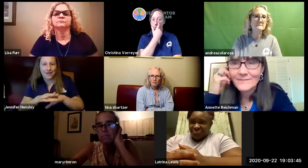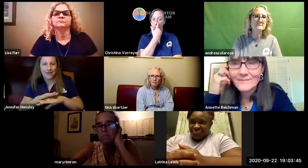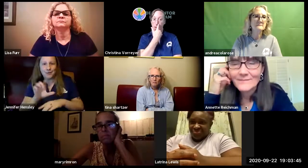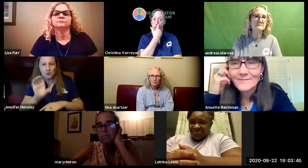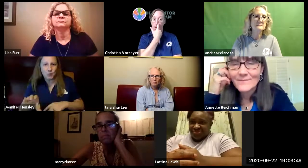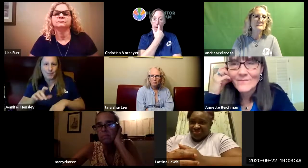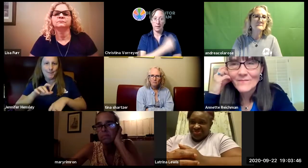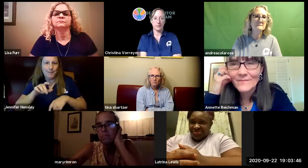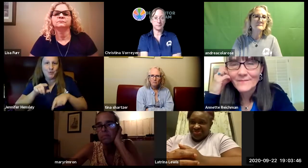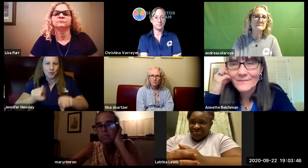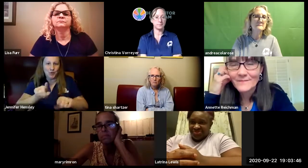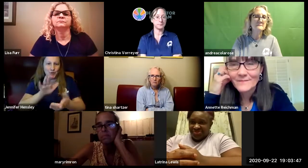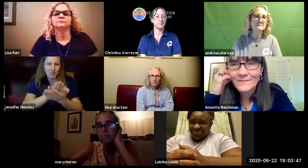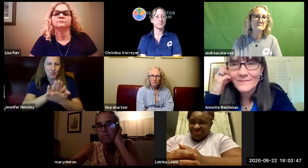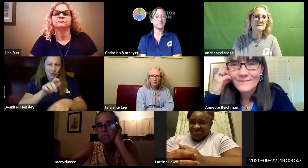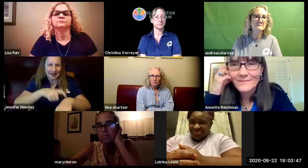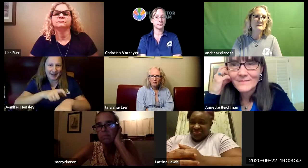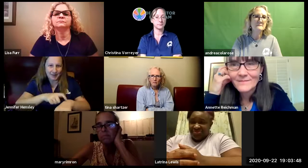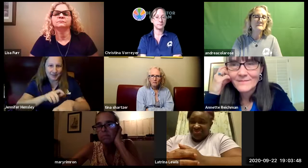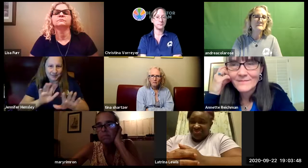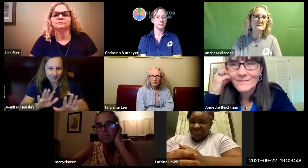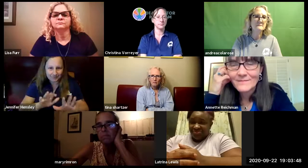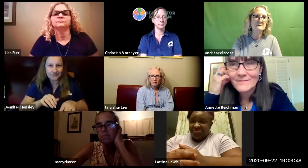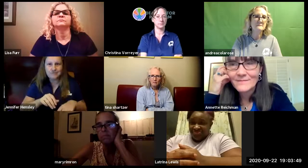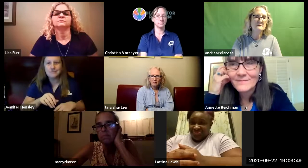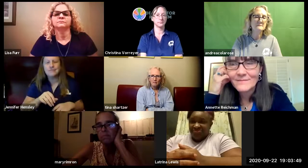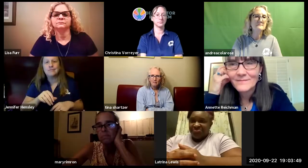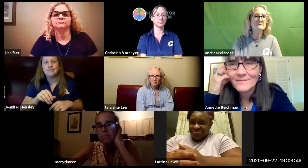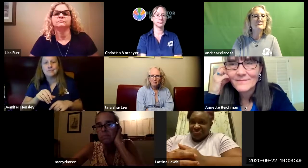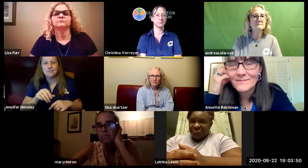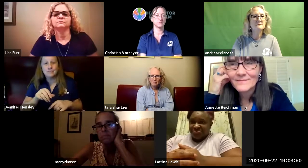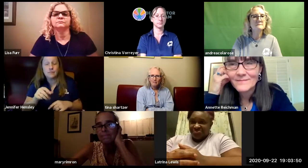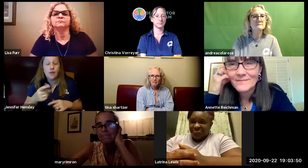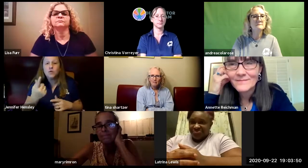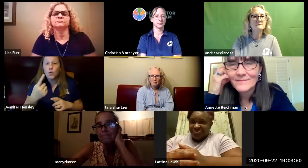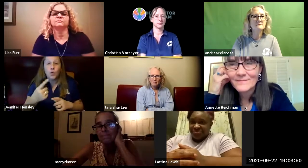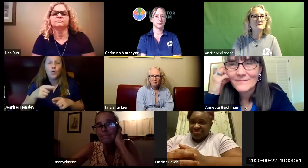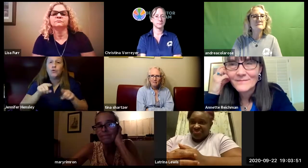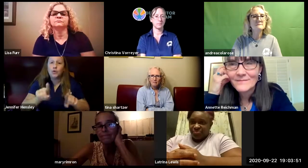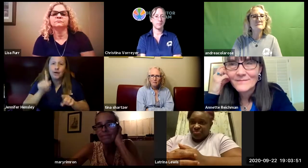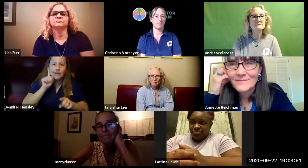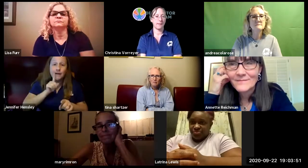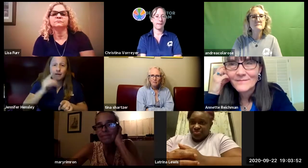for students you know other than zoom during the school time